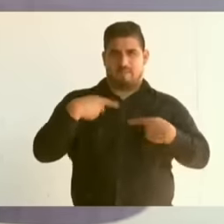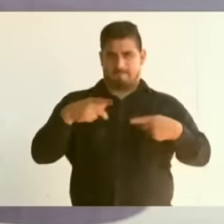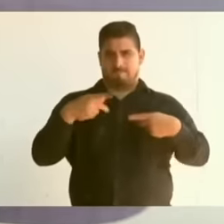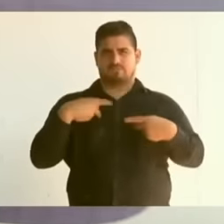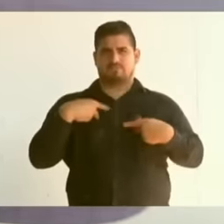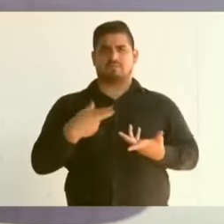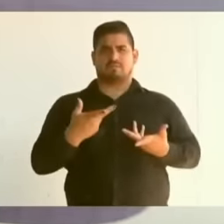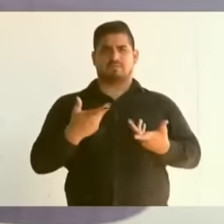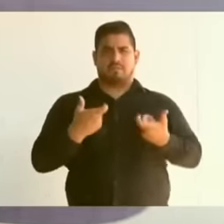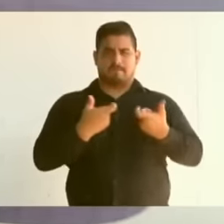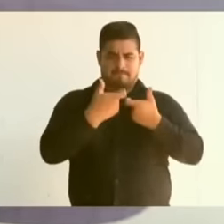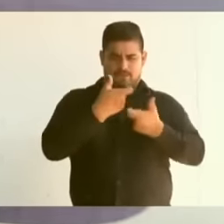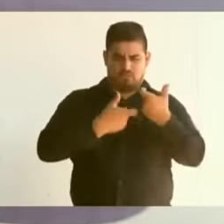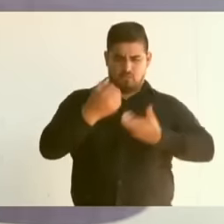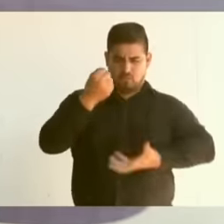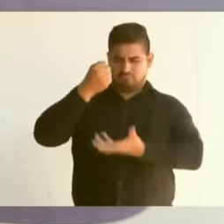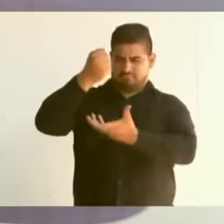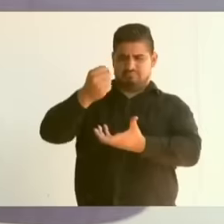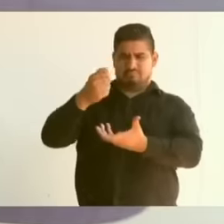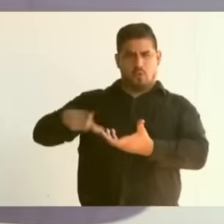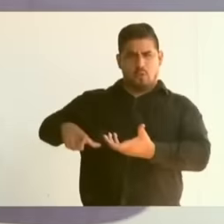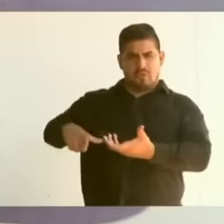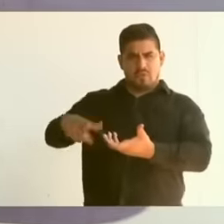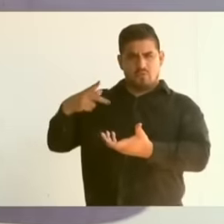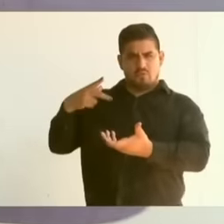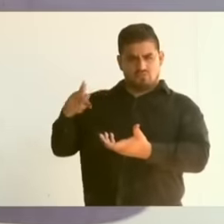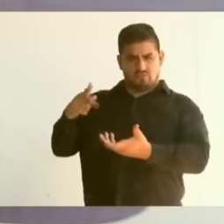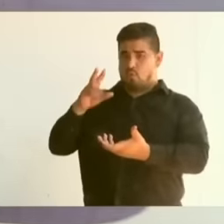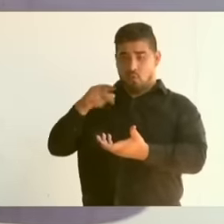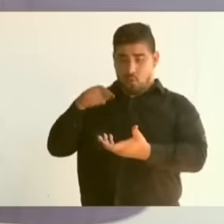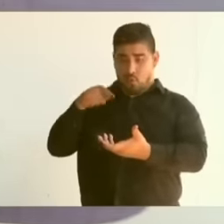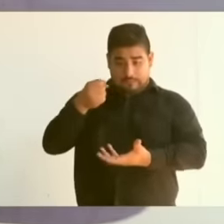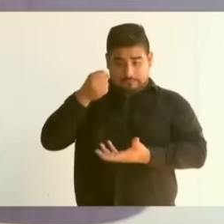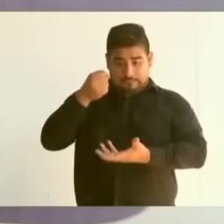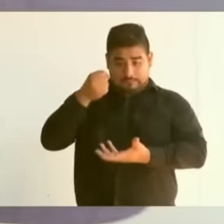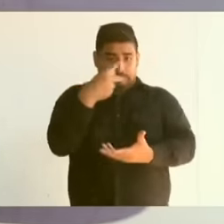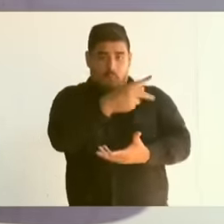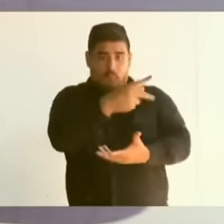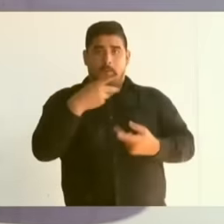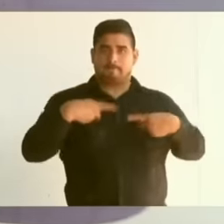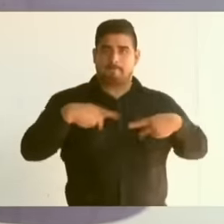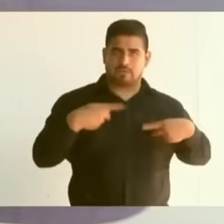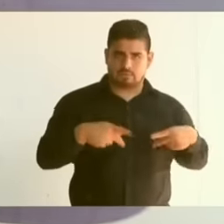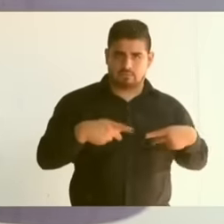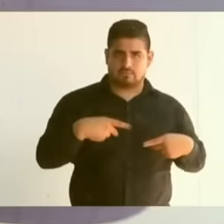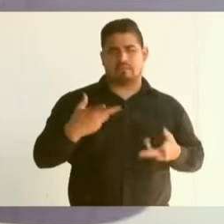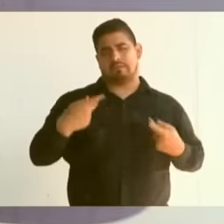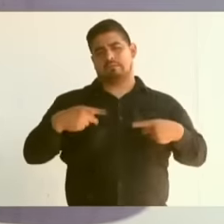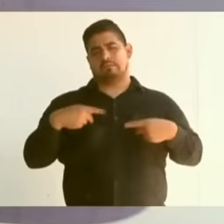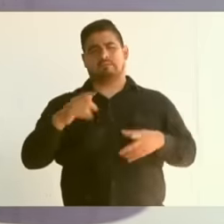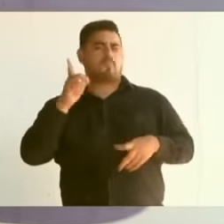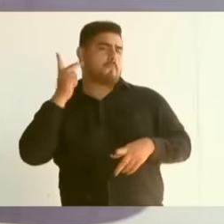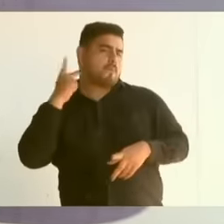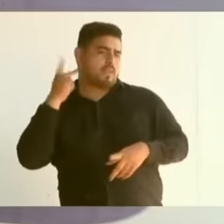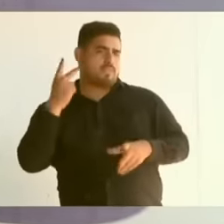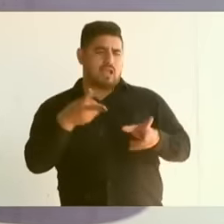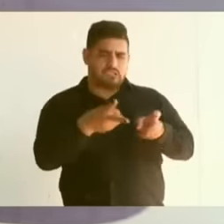is not the government's money, the budget is the people's money and they went so far as to steal and loot and that's why